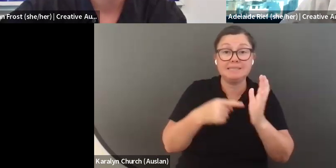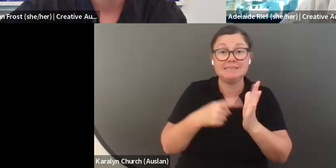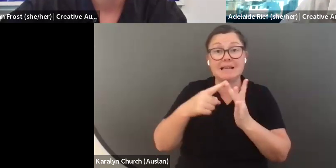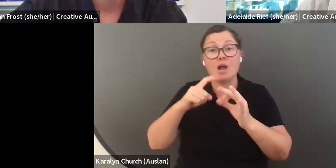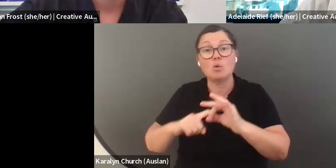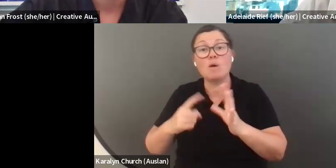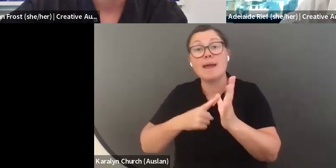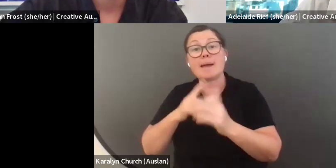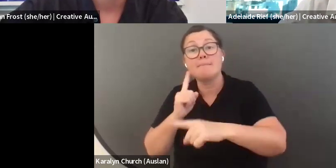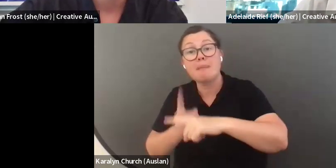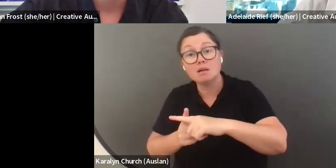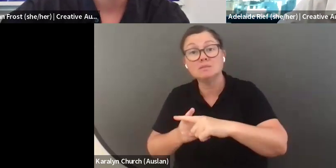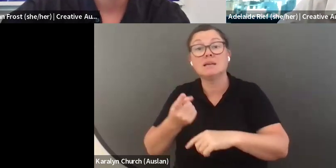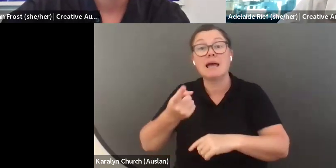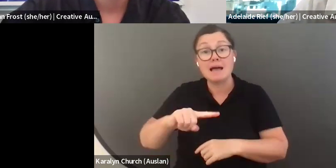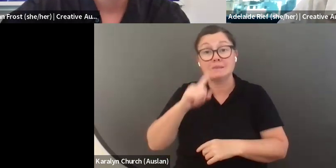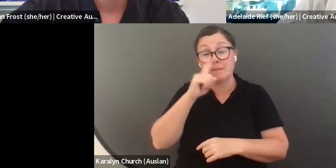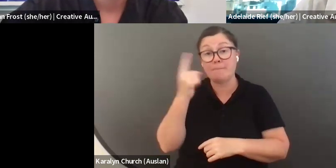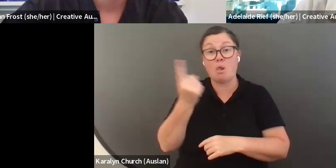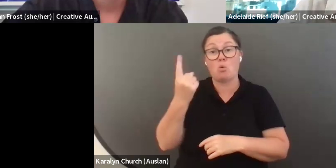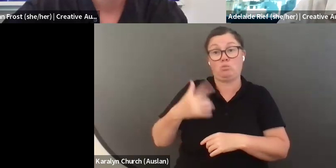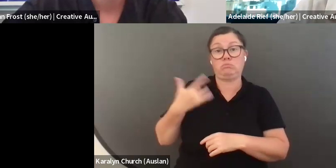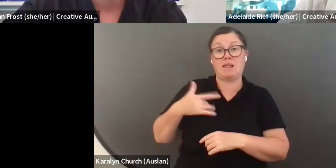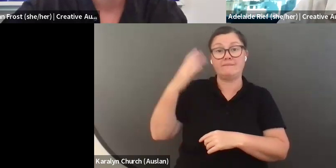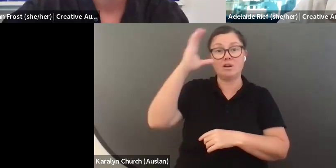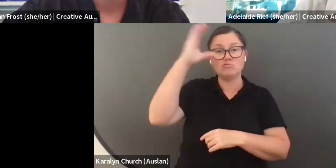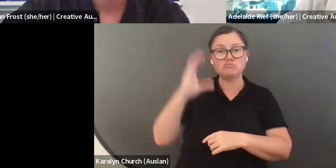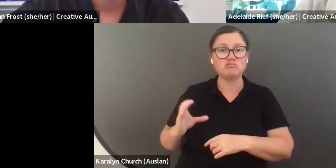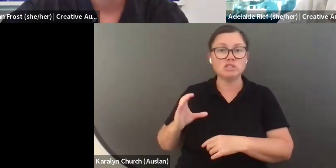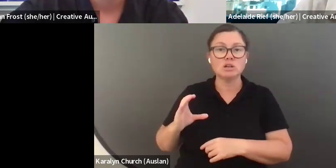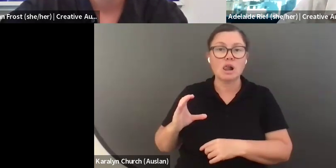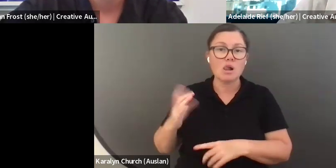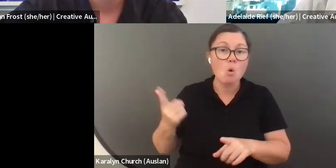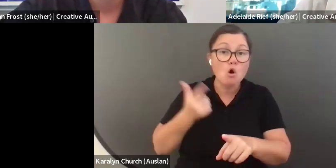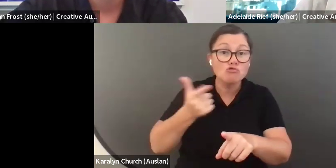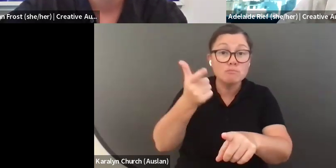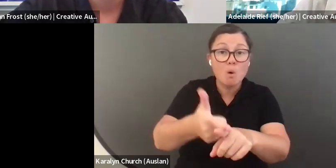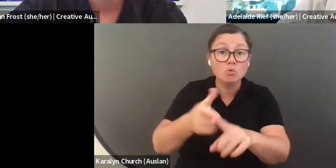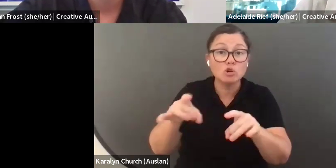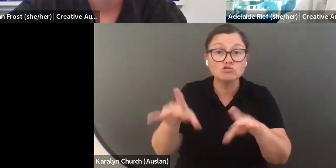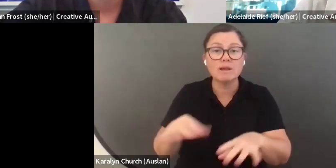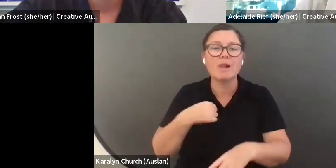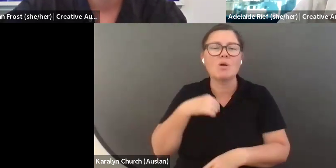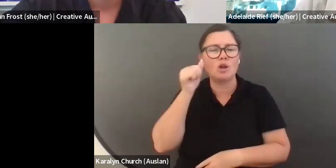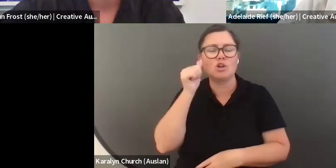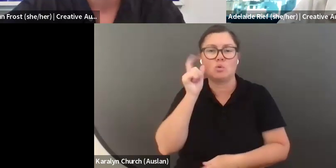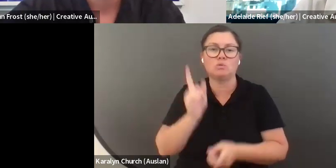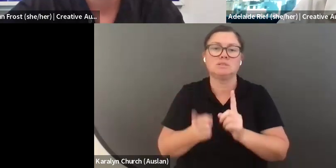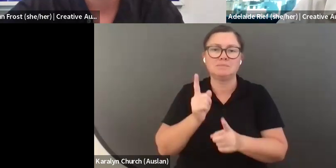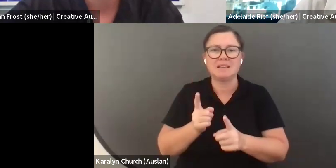developer programs, and similarly from older people. Also, from people who identify as culturally and linguistically diverse. LGBTQIA+. And people who